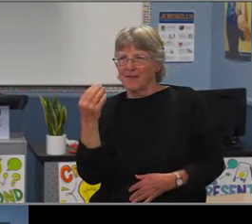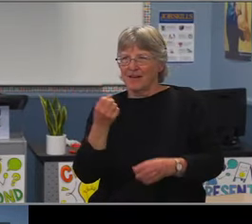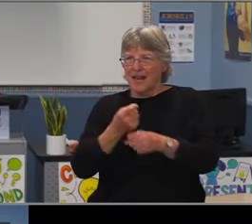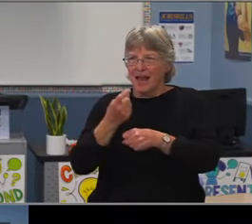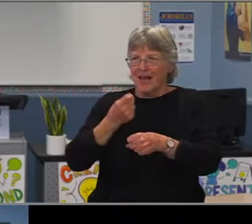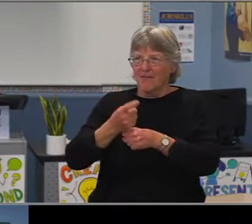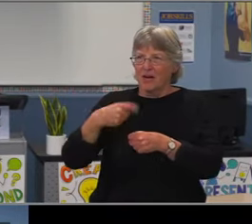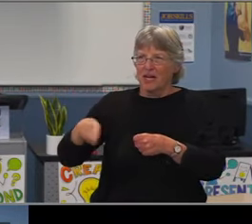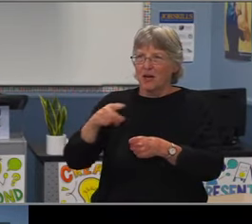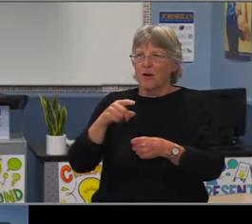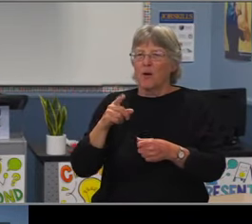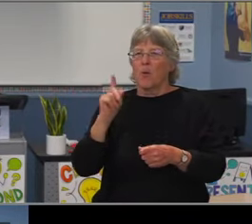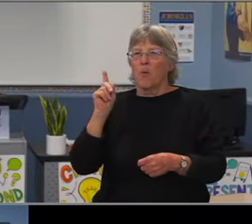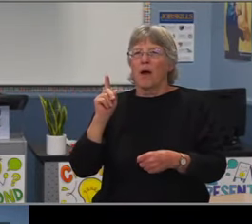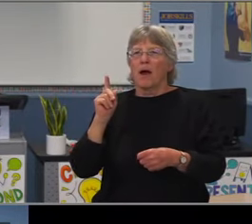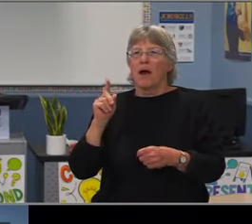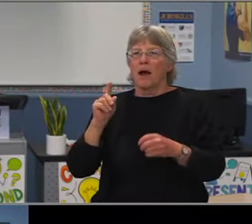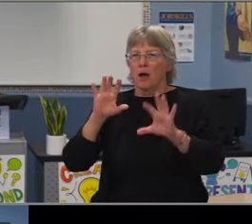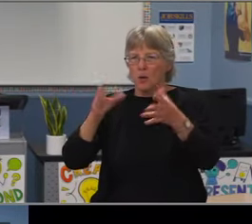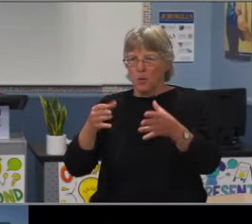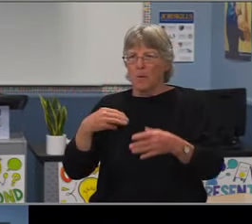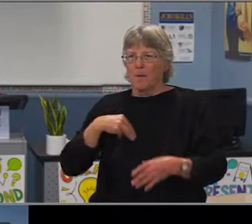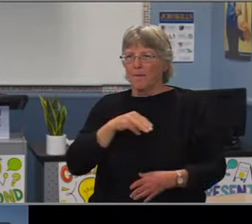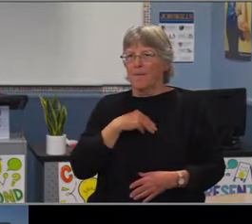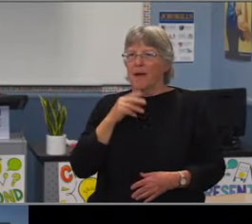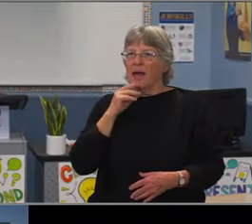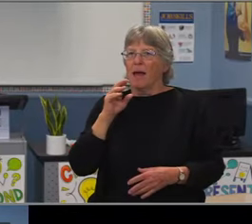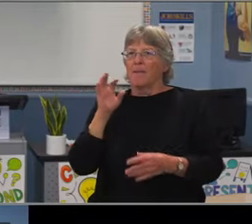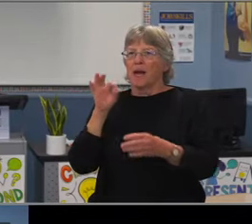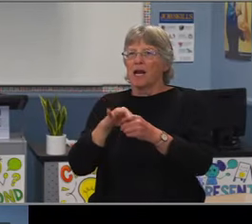and updating him as well on this program. Thank you.